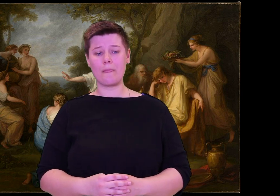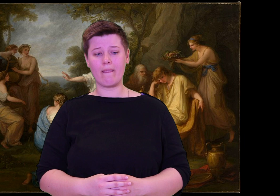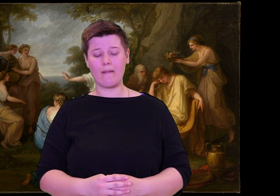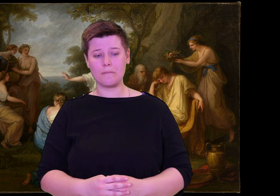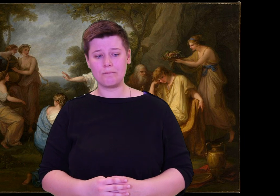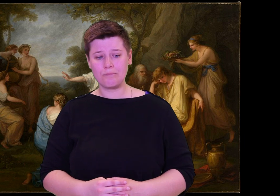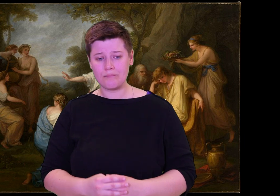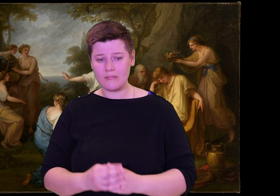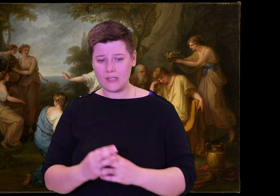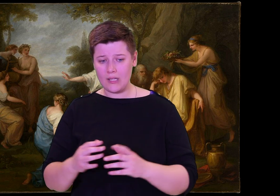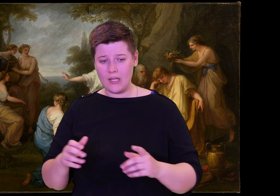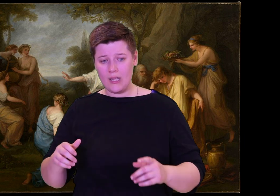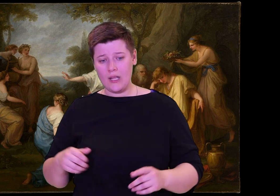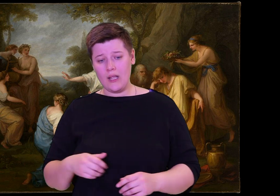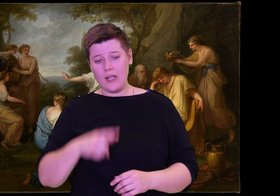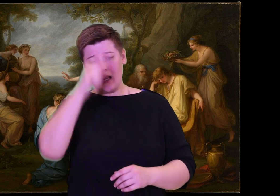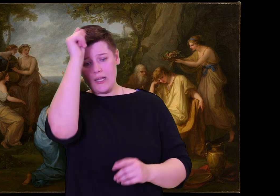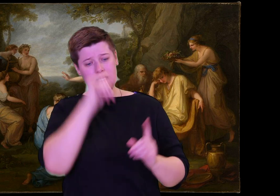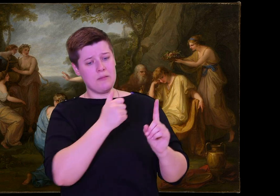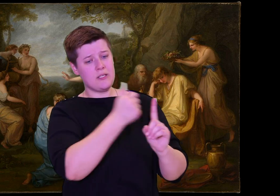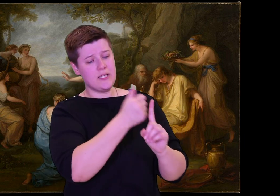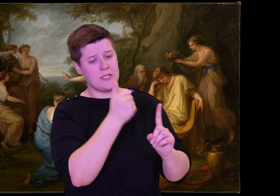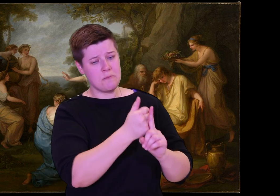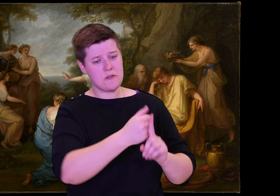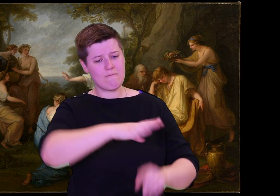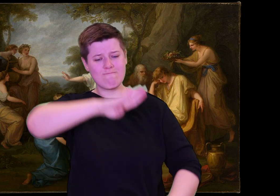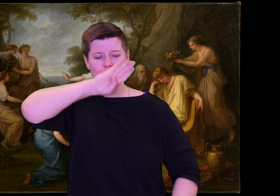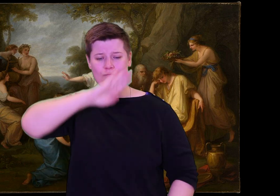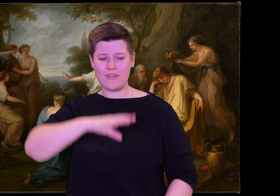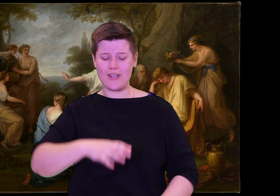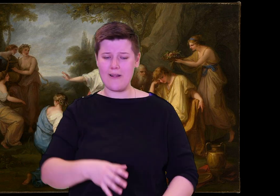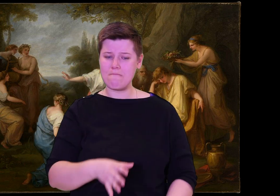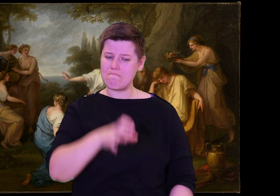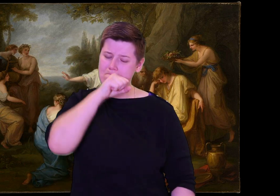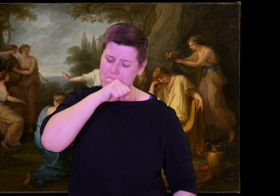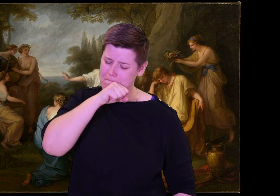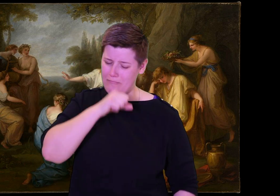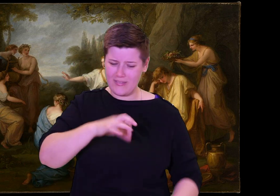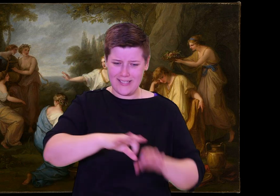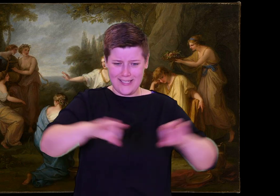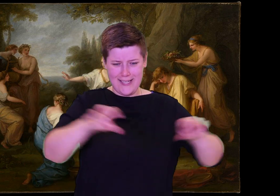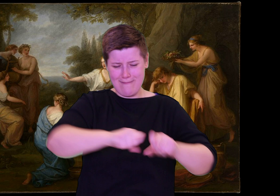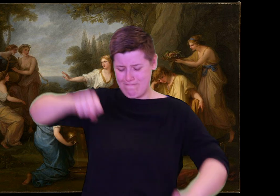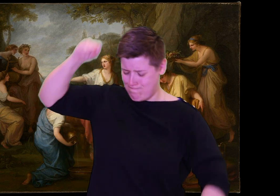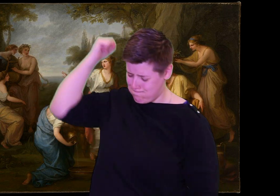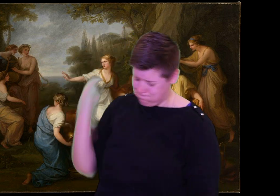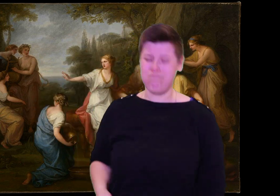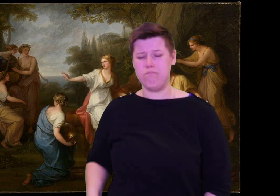my warlike father, deliberately do harm to our own side? is that why you seem set on